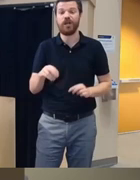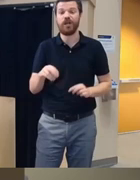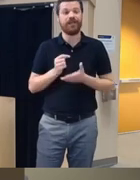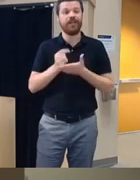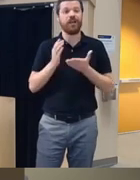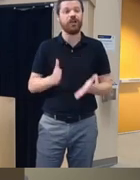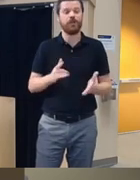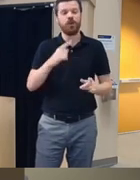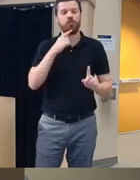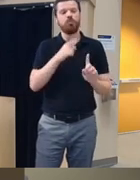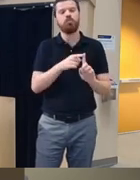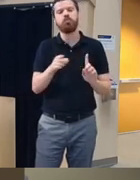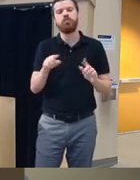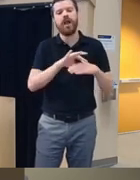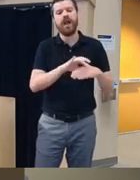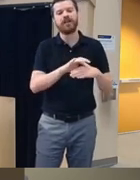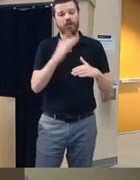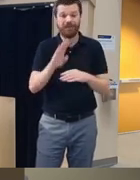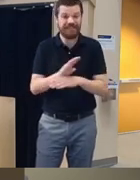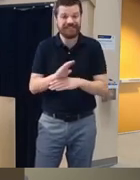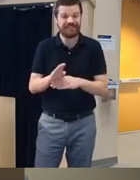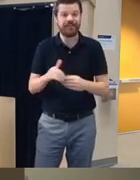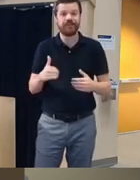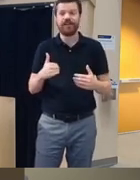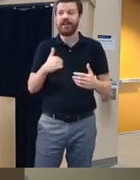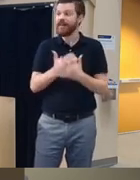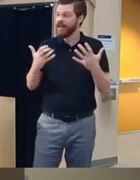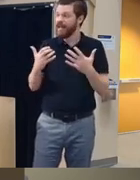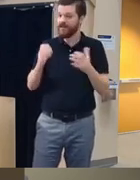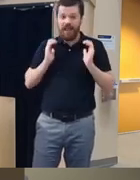content and it's because they're busy they have a lot of clients maybe the client is bringing some